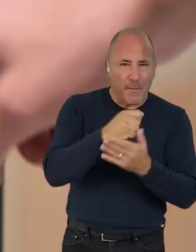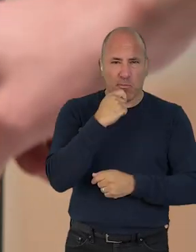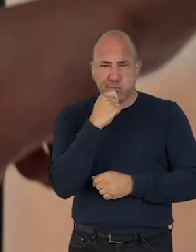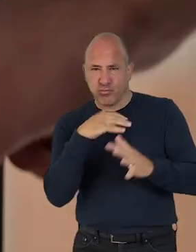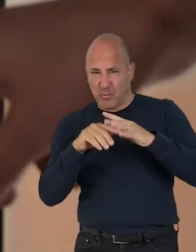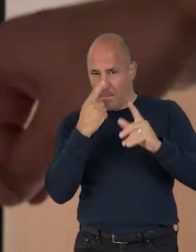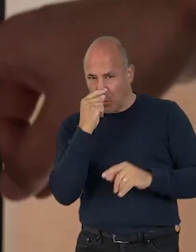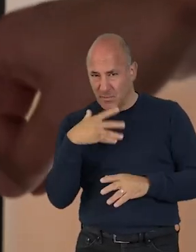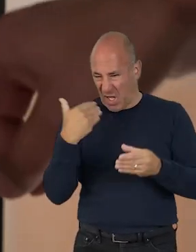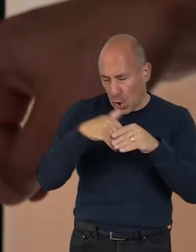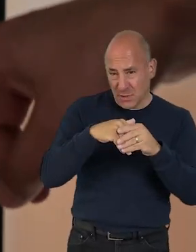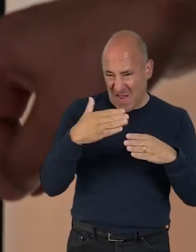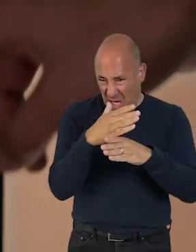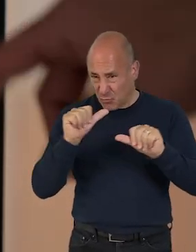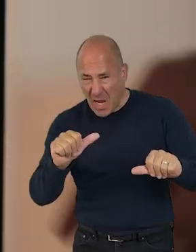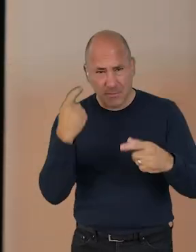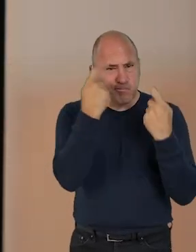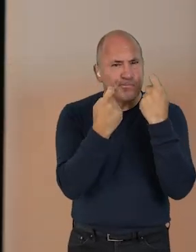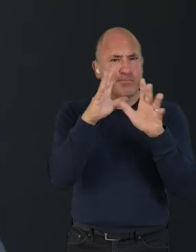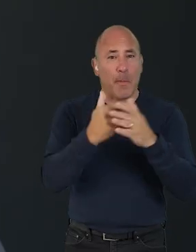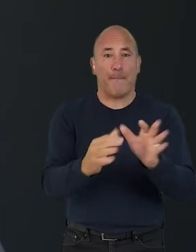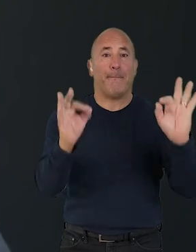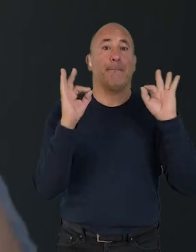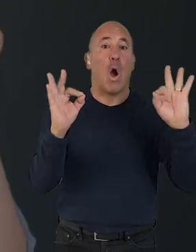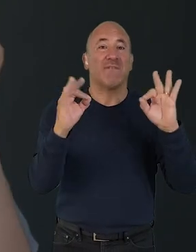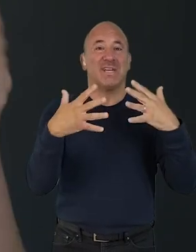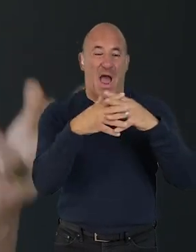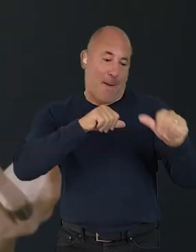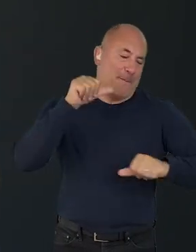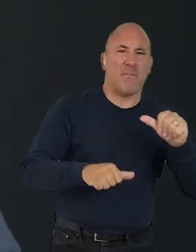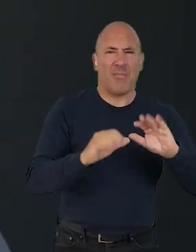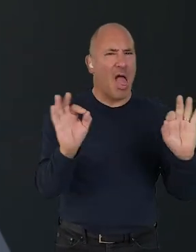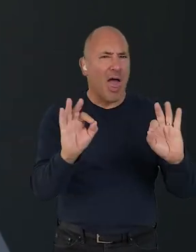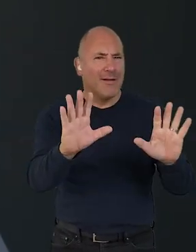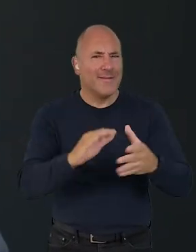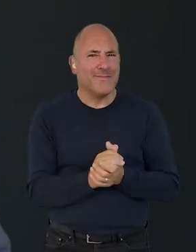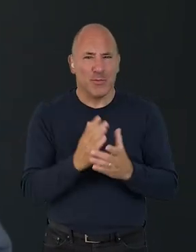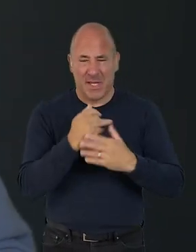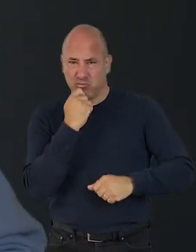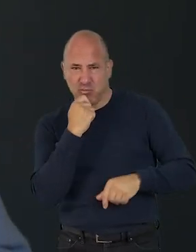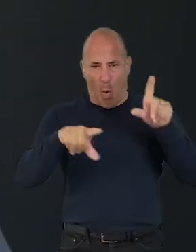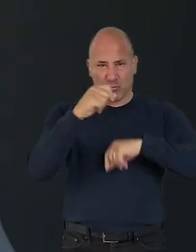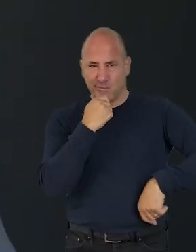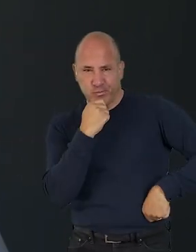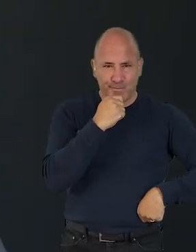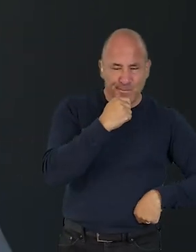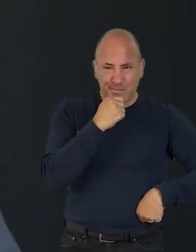to ensure they are inclusive and actionable. There is no "perfect" way of doing things yet. It's about weighing up your options,